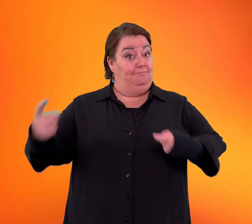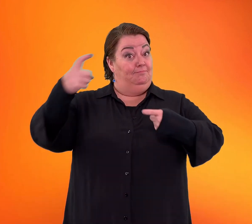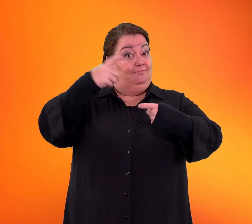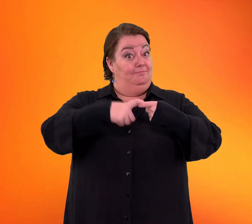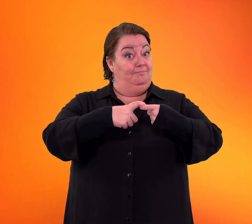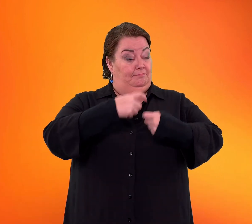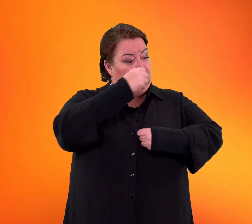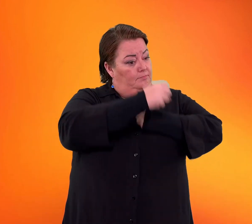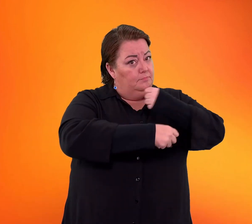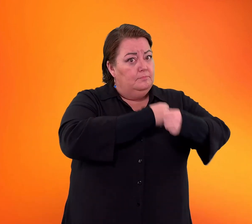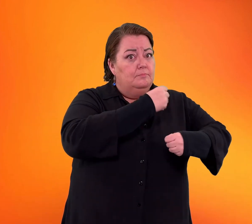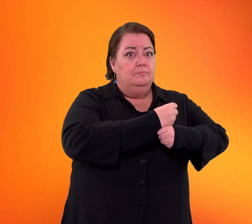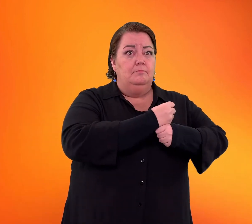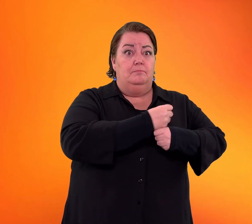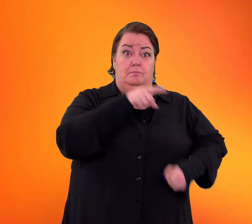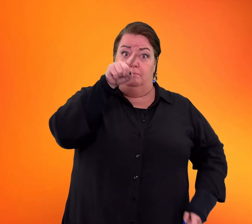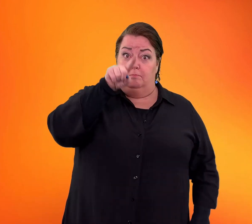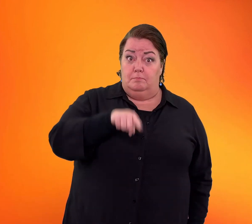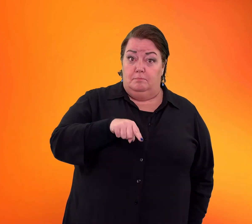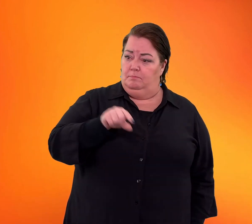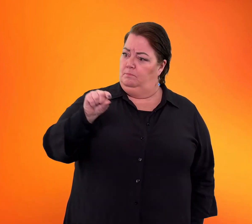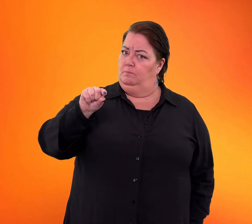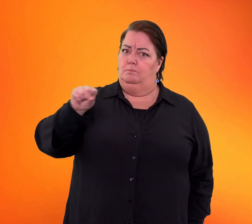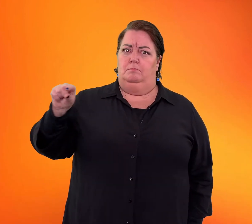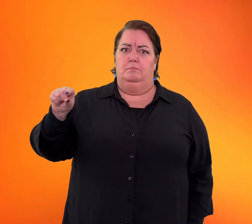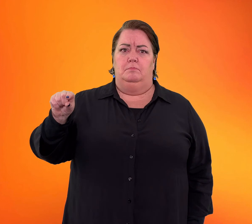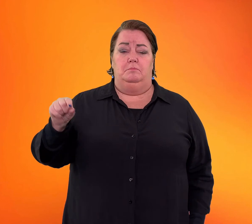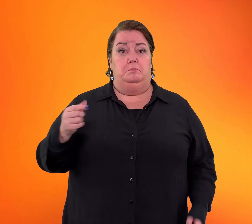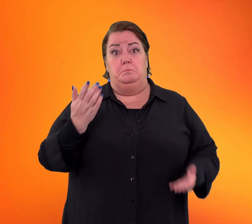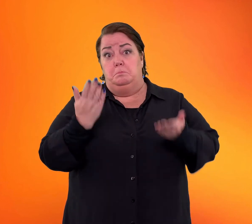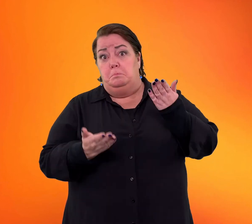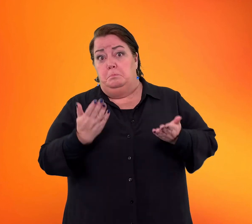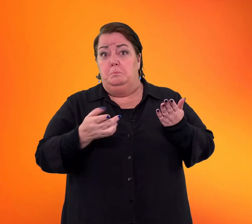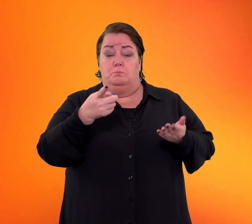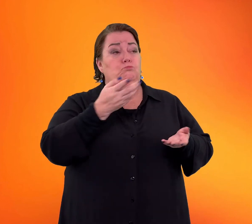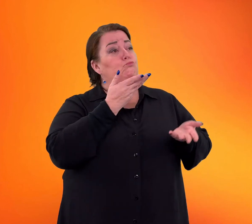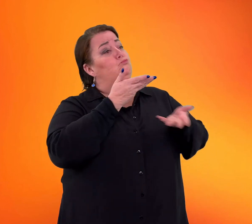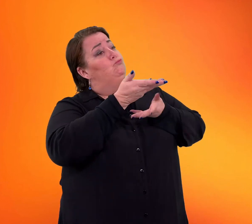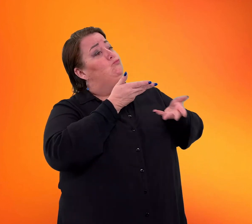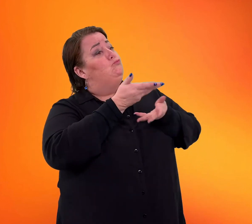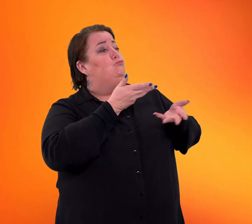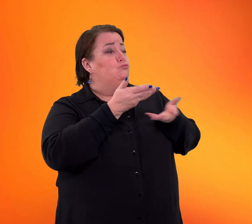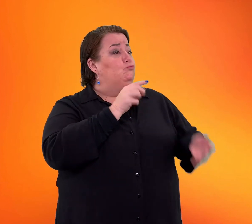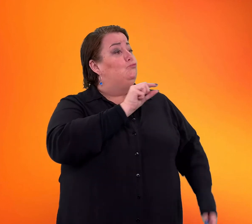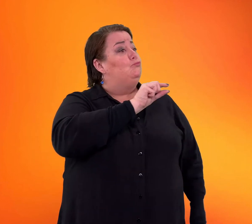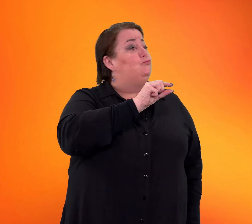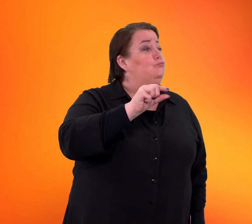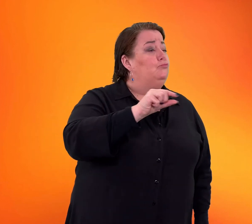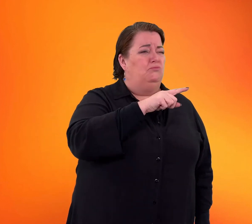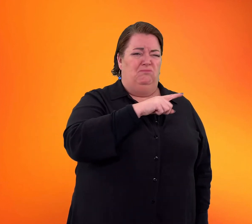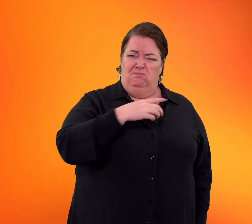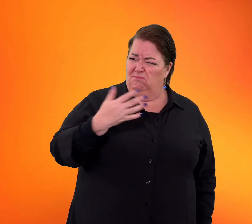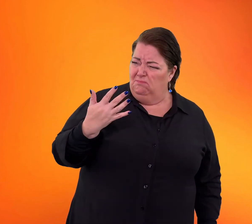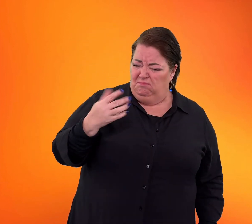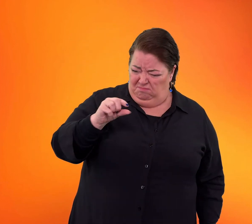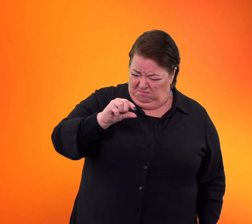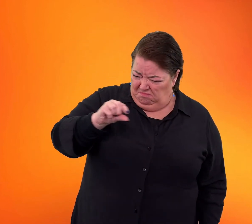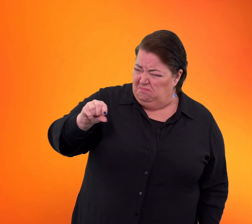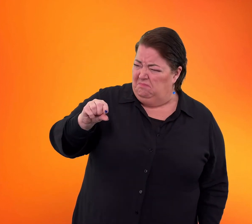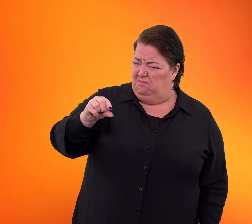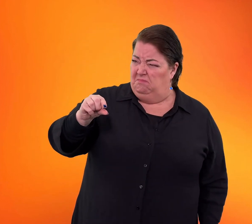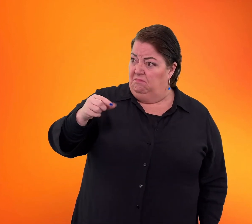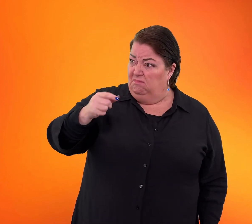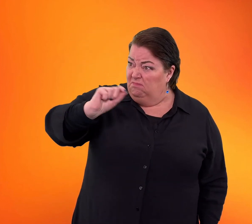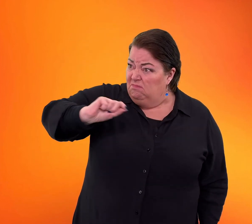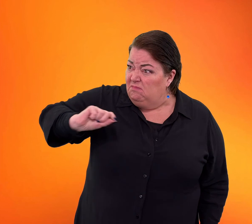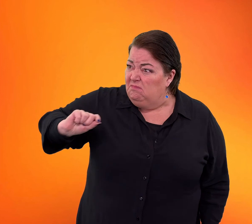If you want to say week, sometimes it doesn’t work to say that directly,